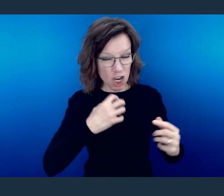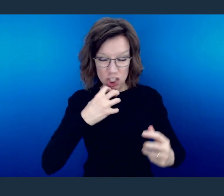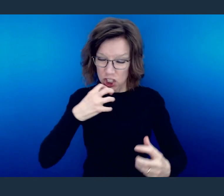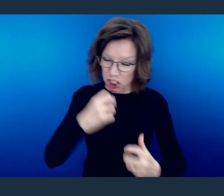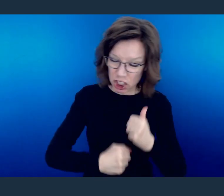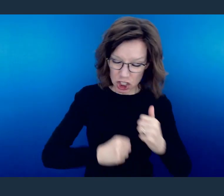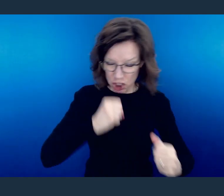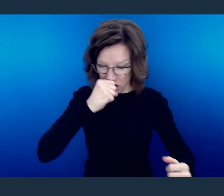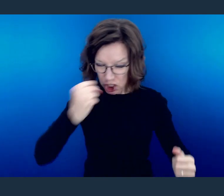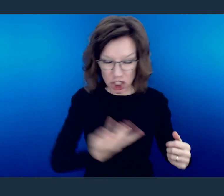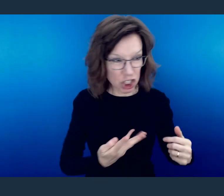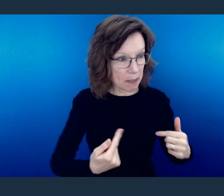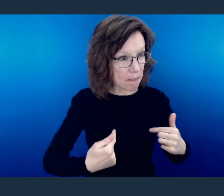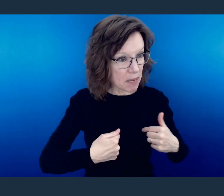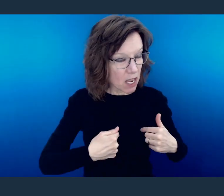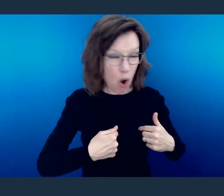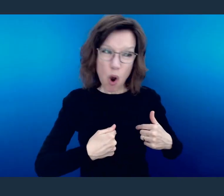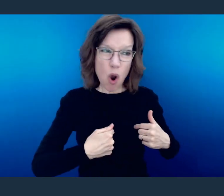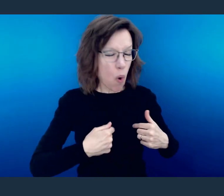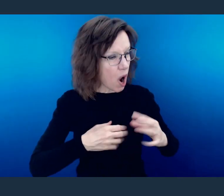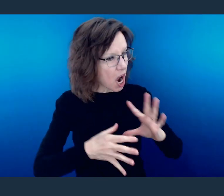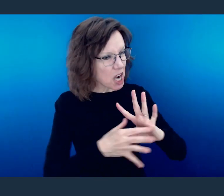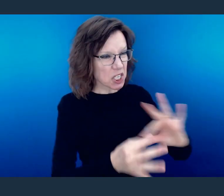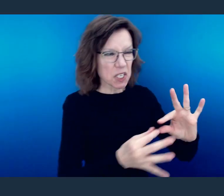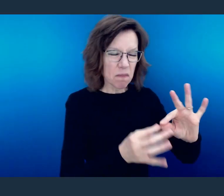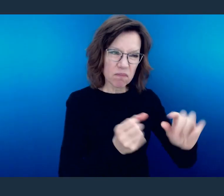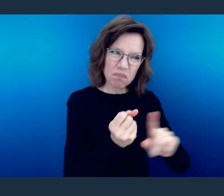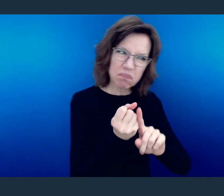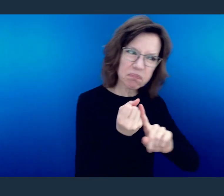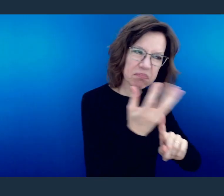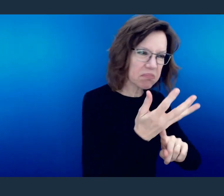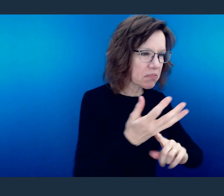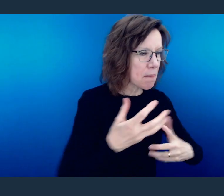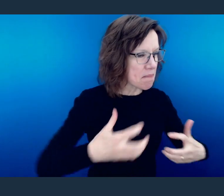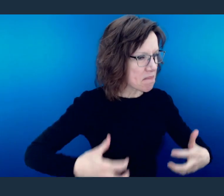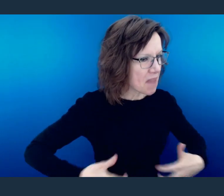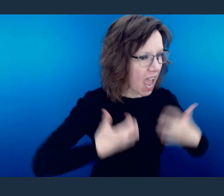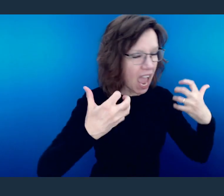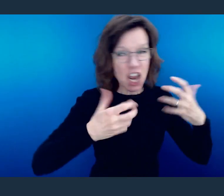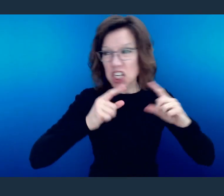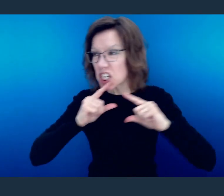dirty, instead of cursing them out or cursing them or doing anything that might lend them